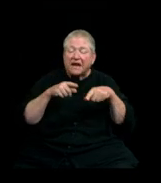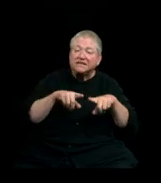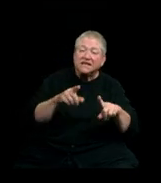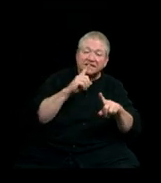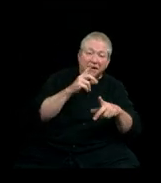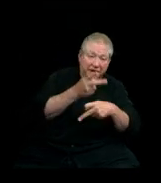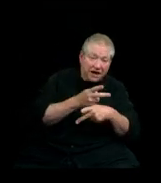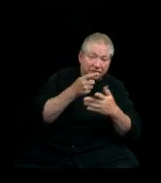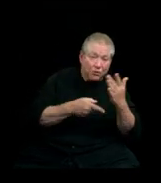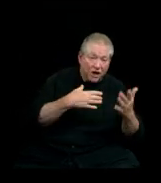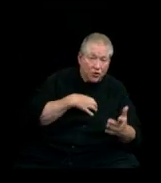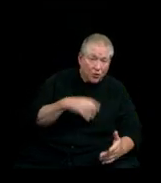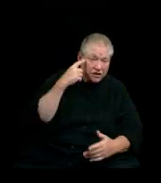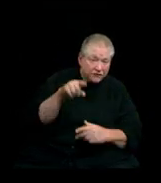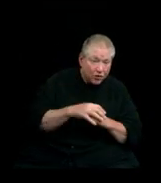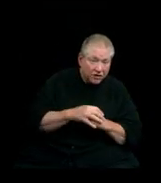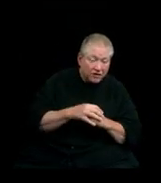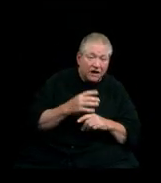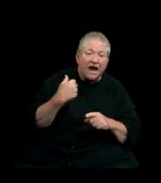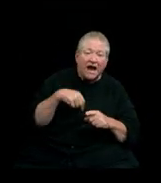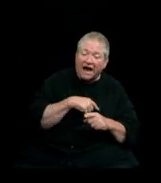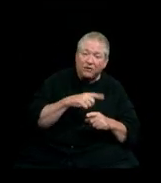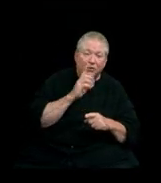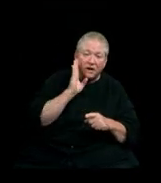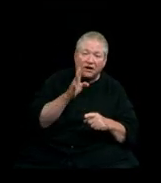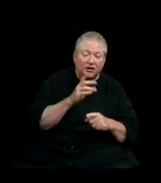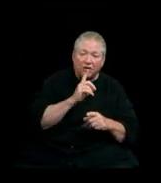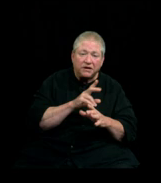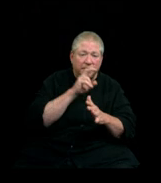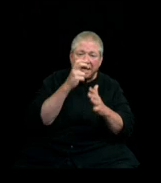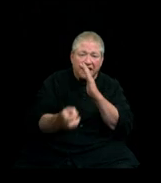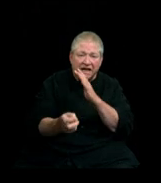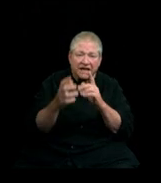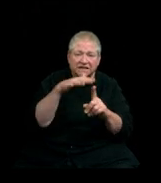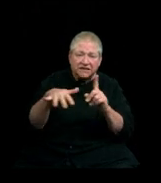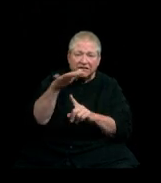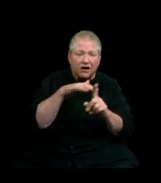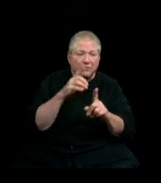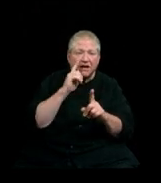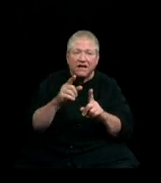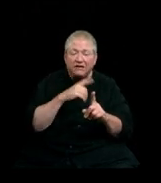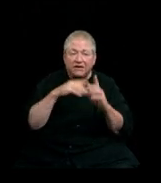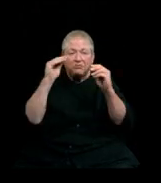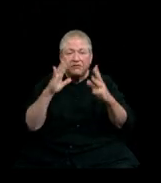and we all are going to be put in this kind of environment, even Professor Roehl has to figure out how to teach online